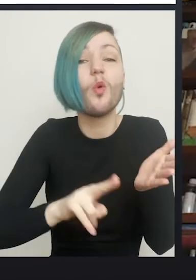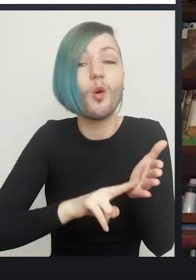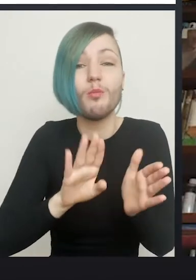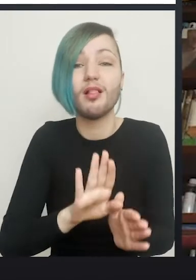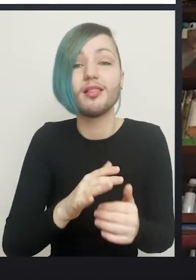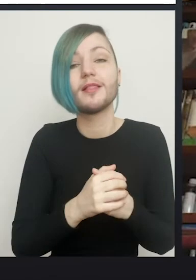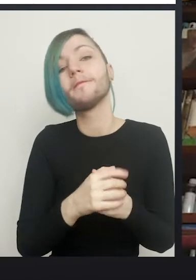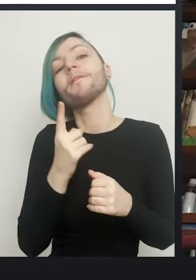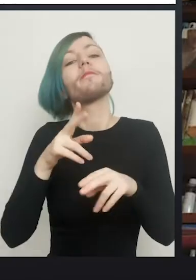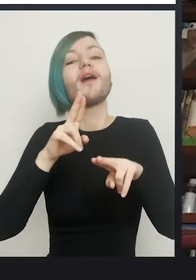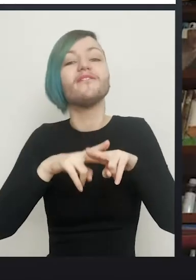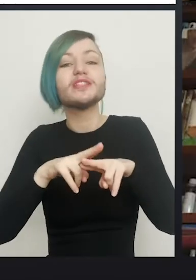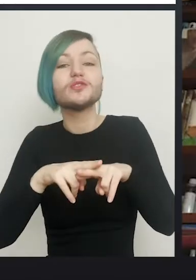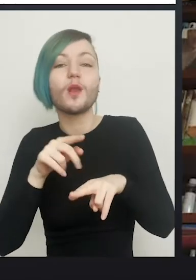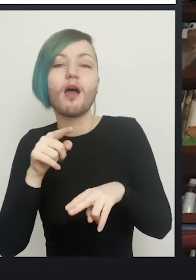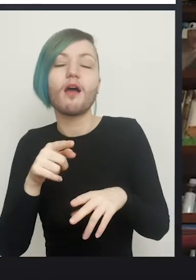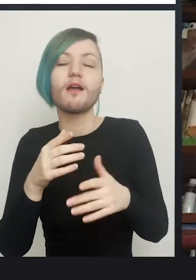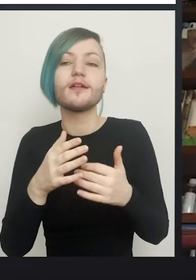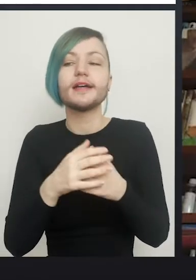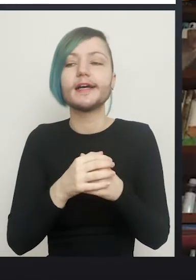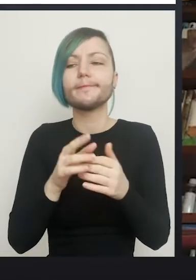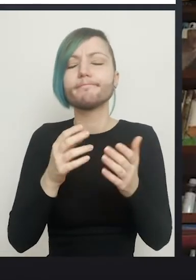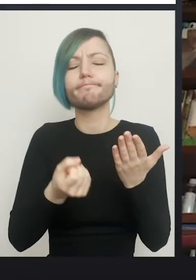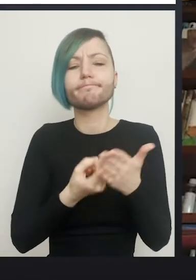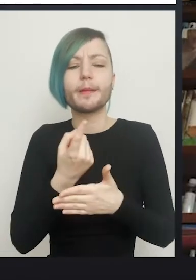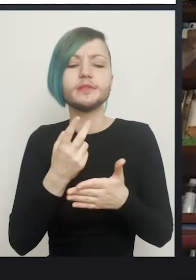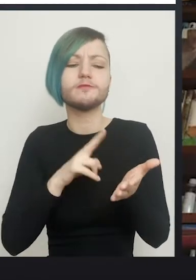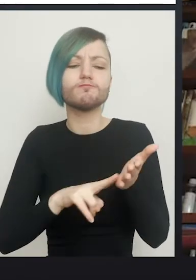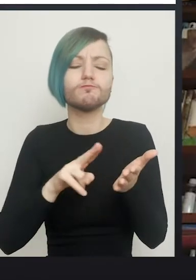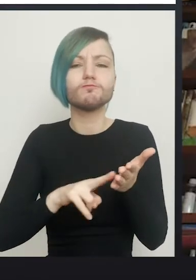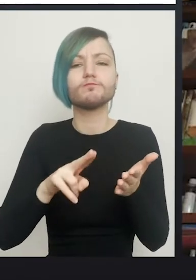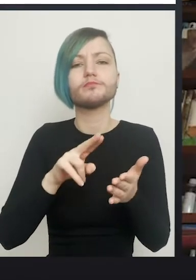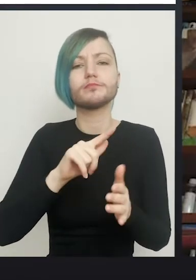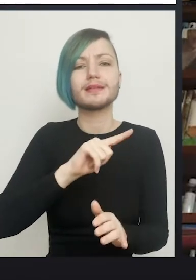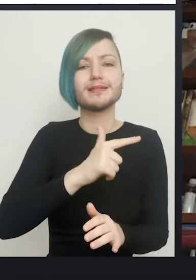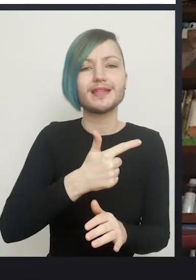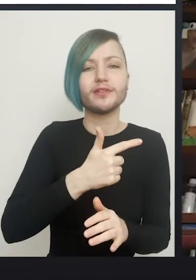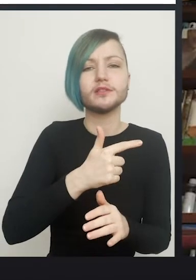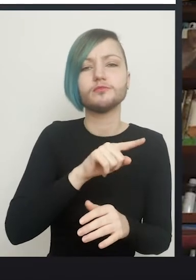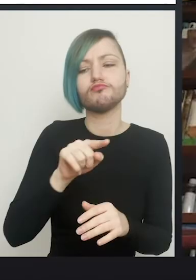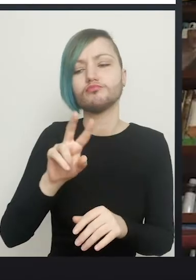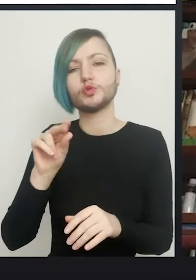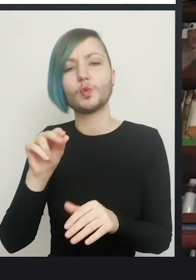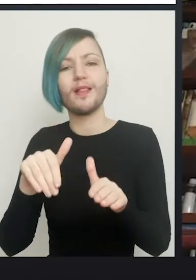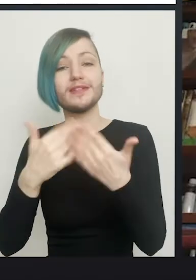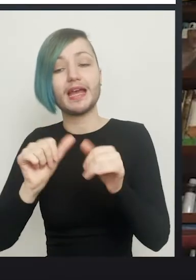With a fistula, they occur typically between 7 and 12 days after the operation, so sadly